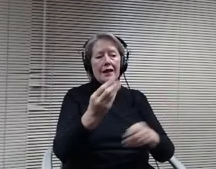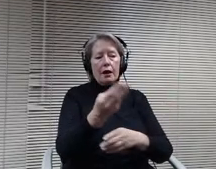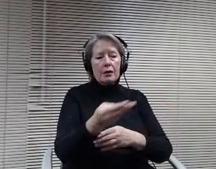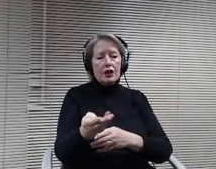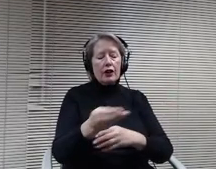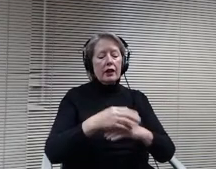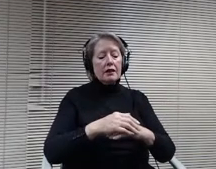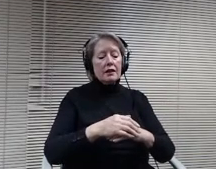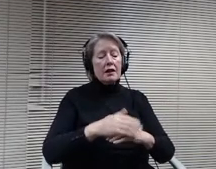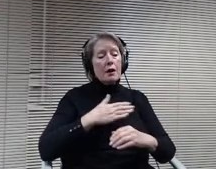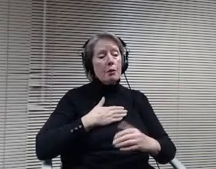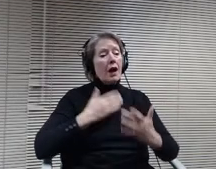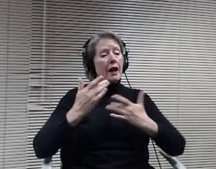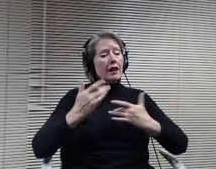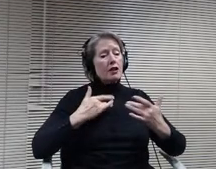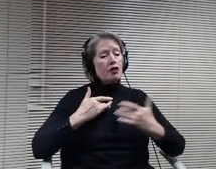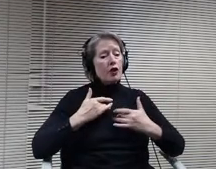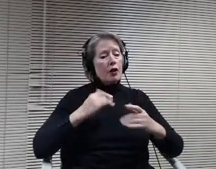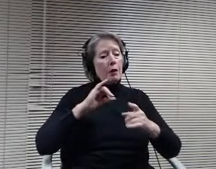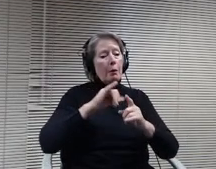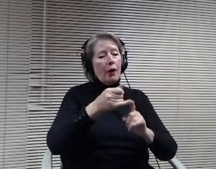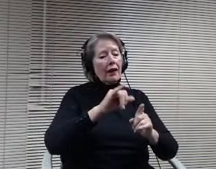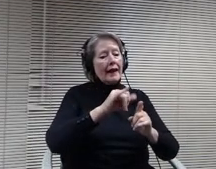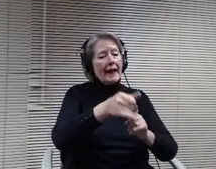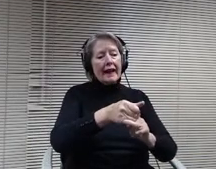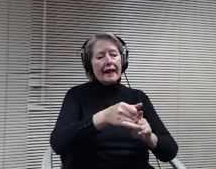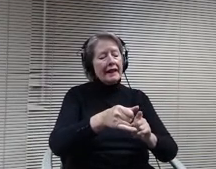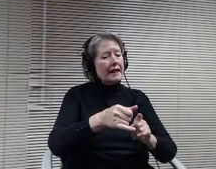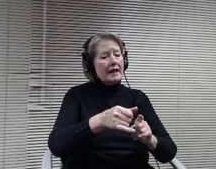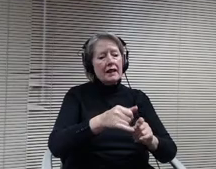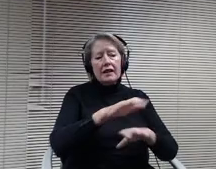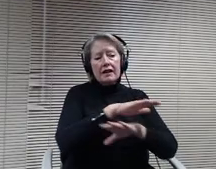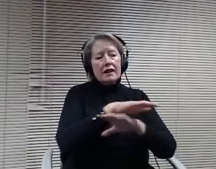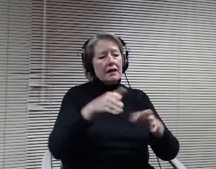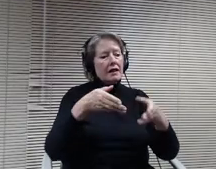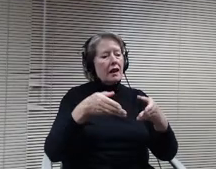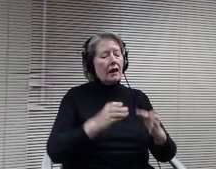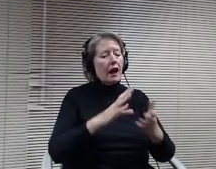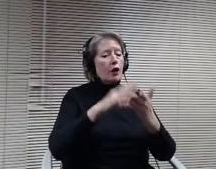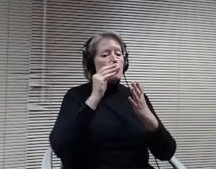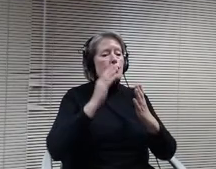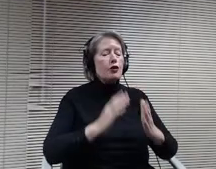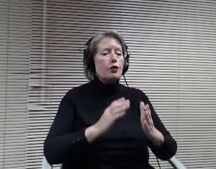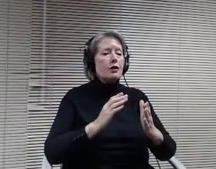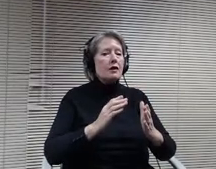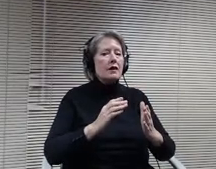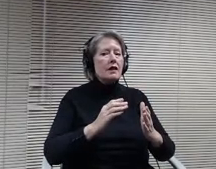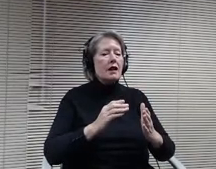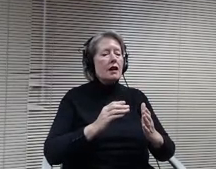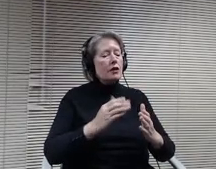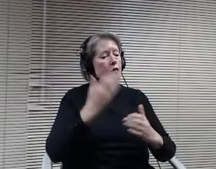that it does not allow students to know about administrative actions taken against staff who committed Discrimina Tori